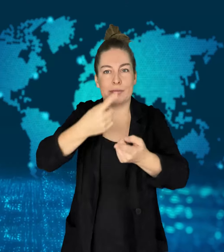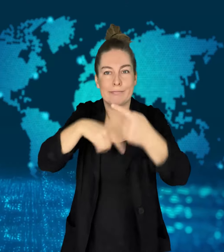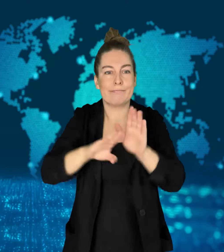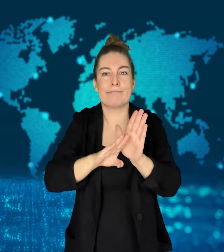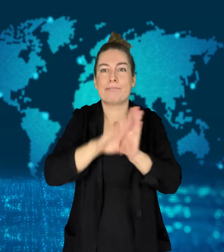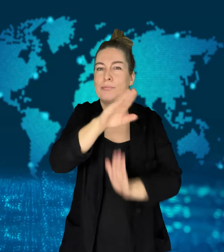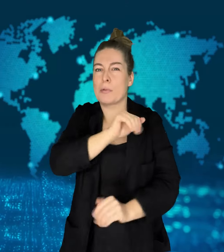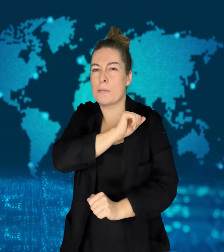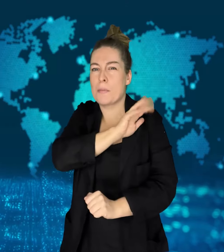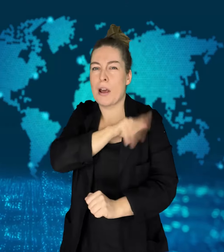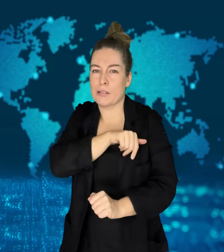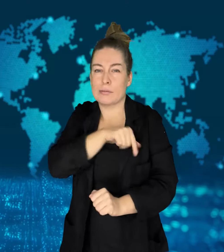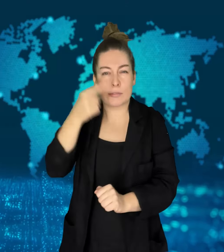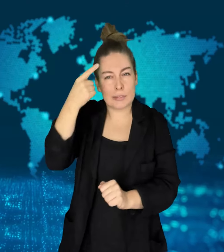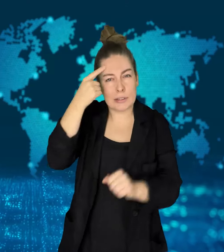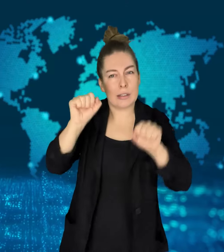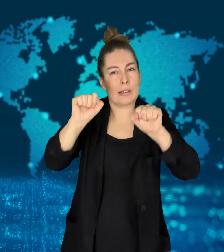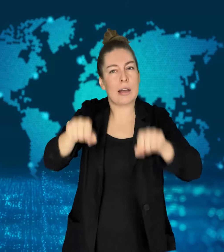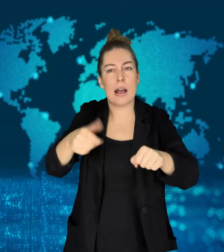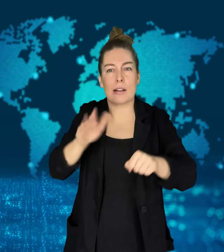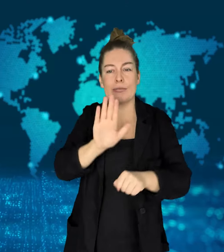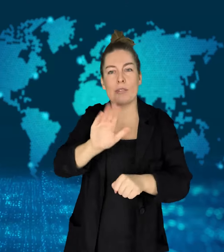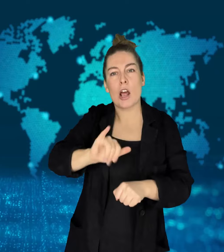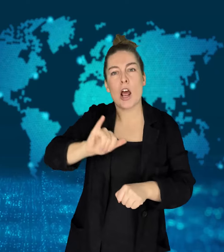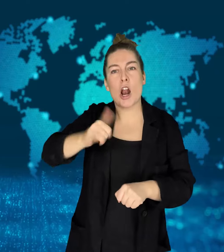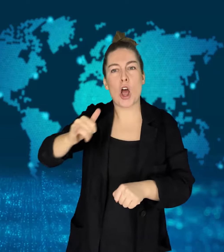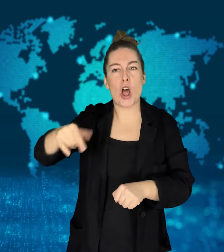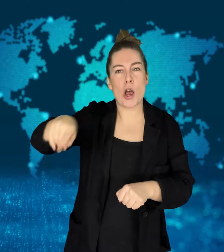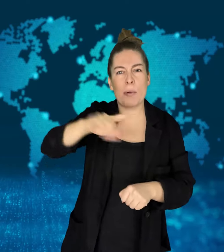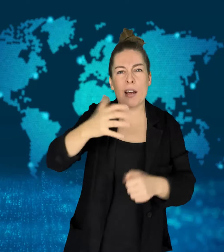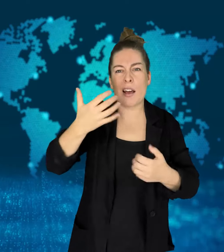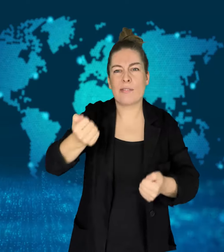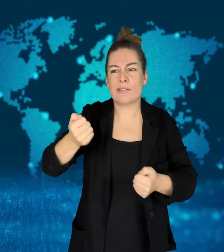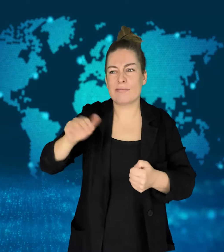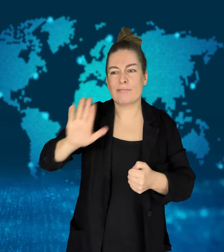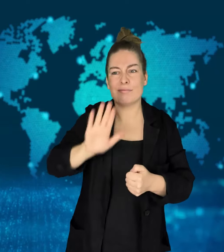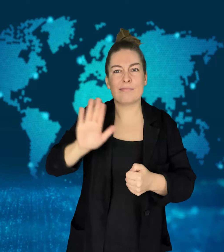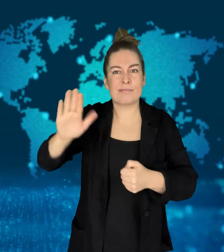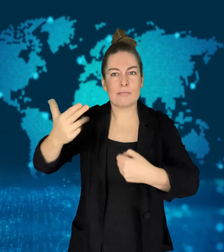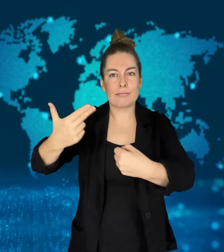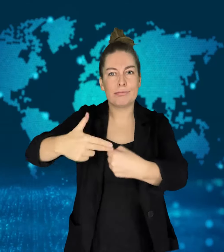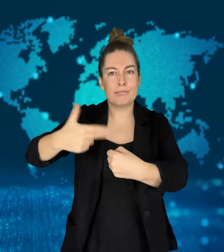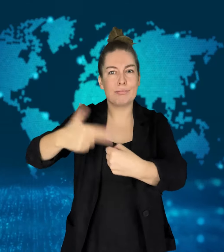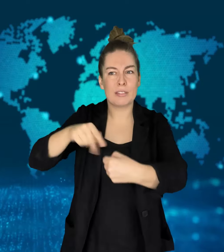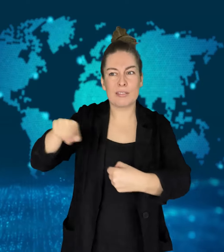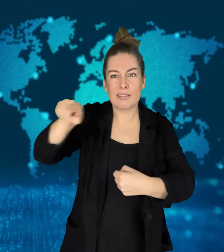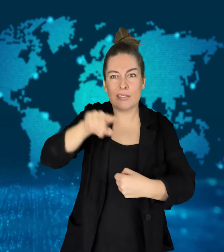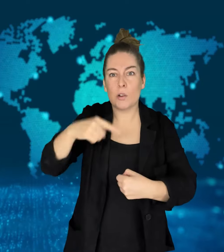government or for reconstruction efforts.